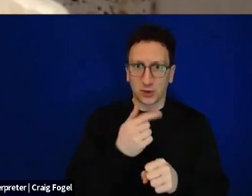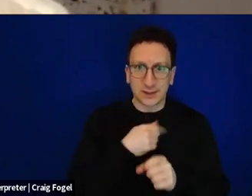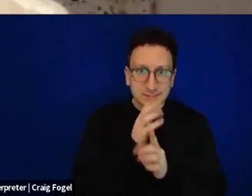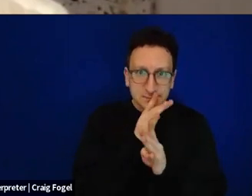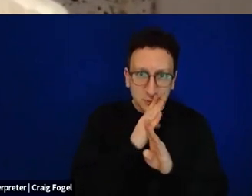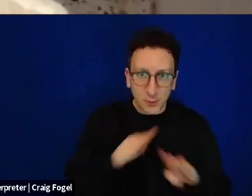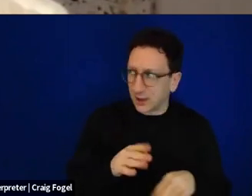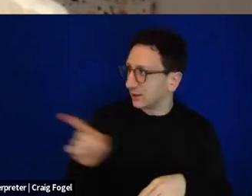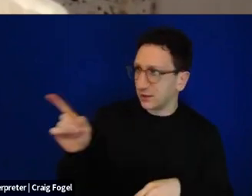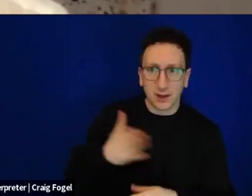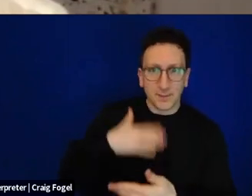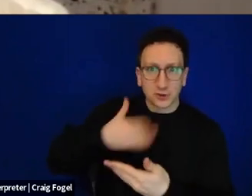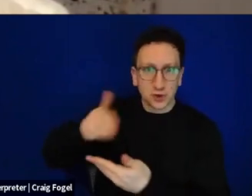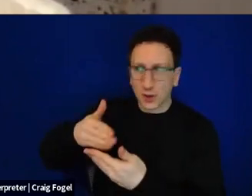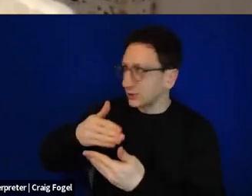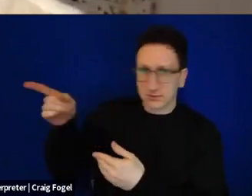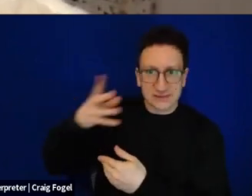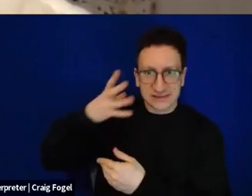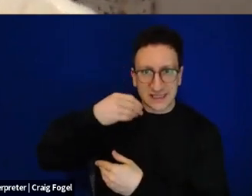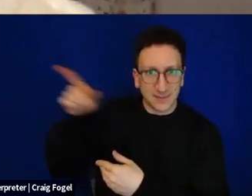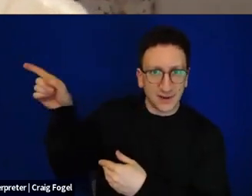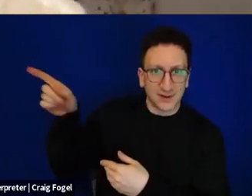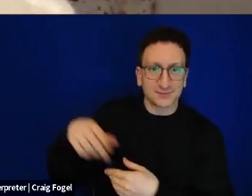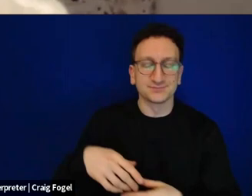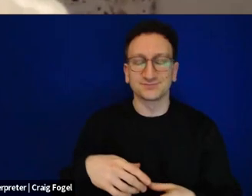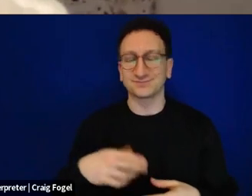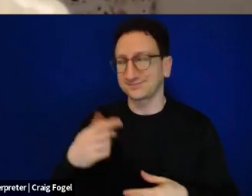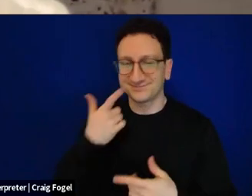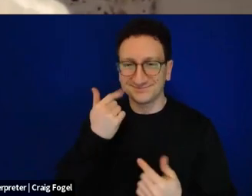and they will not be happy. So thank you, Rav Yonah,